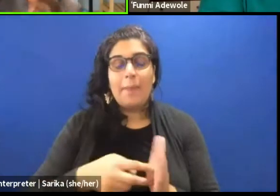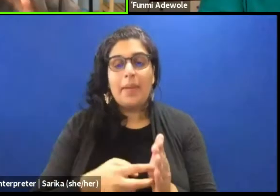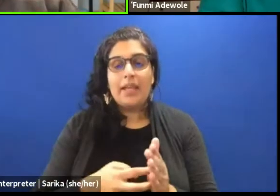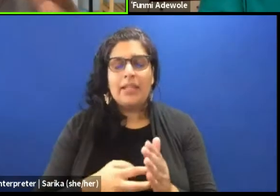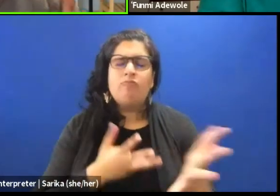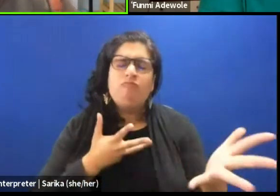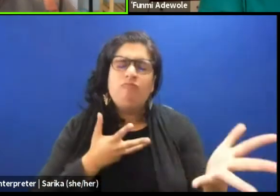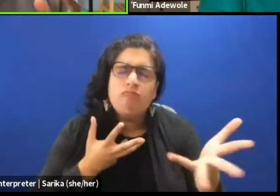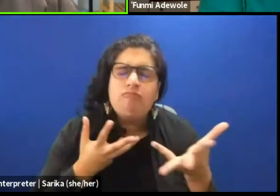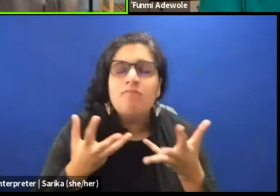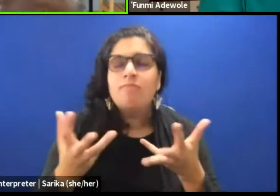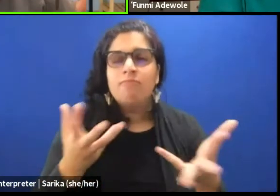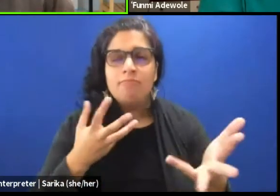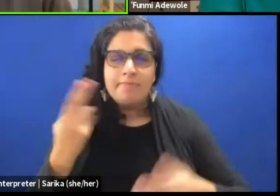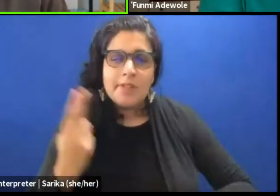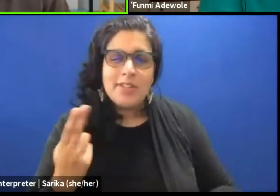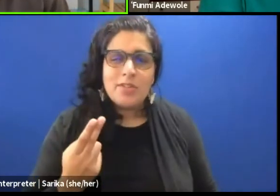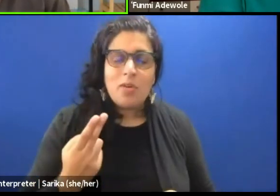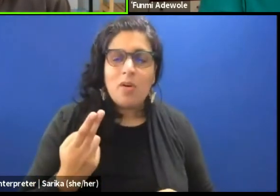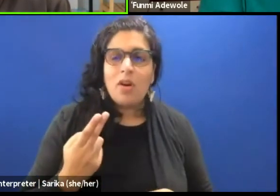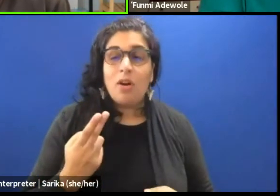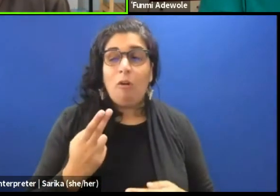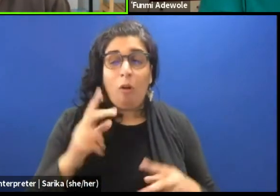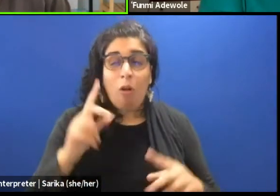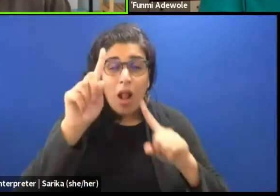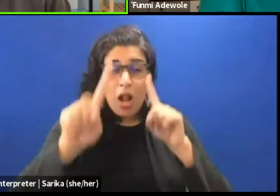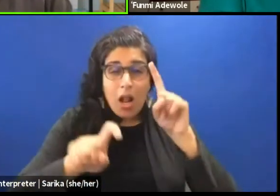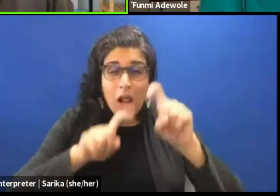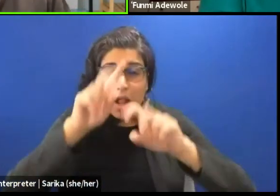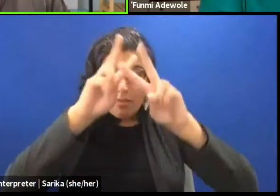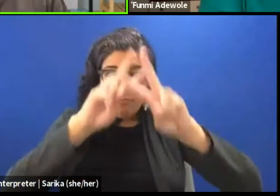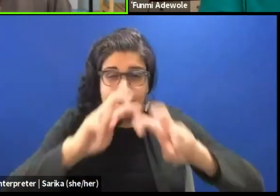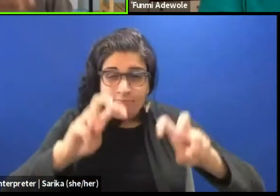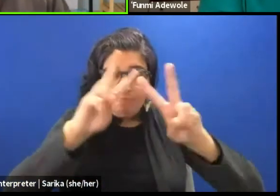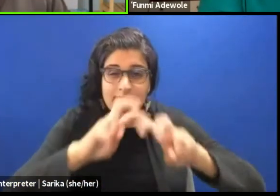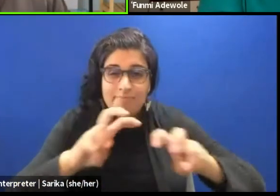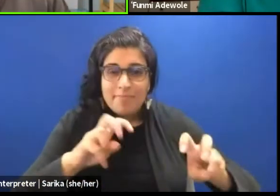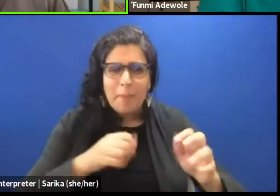really asking critical questions that are just beyond the script, or really that are looking into those norms,